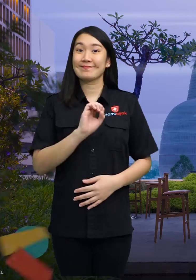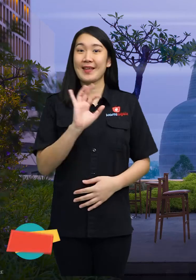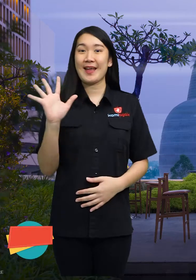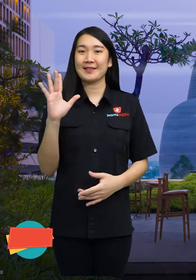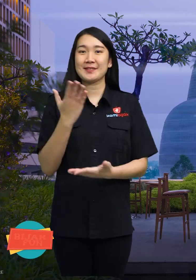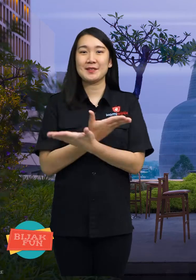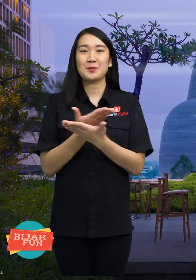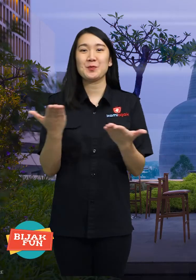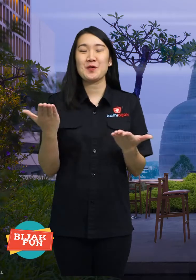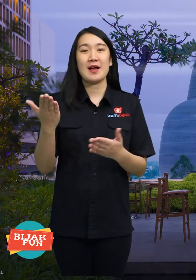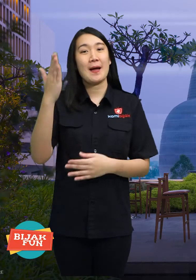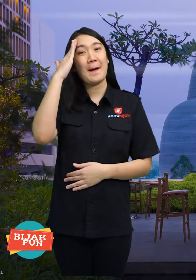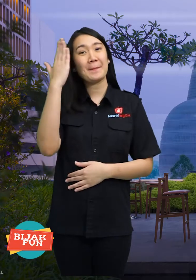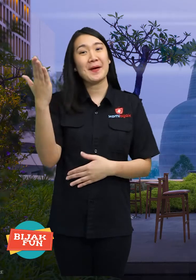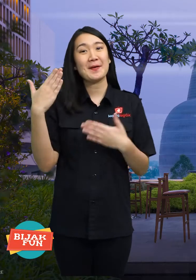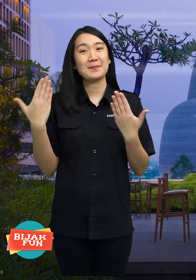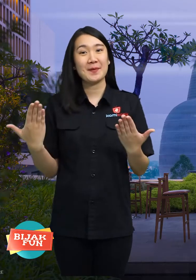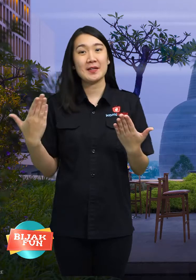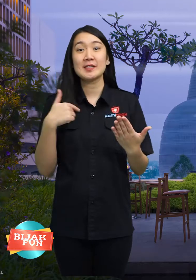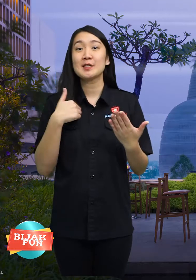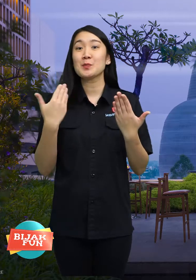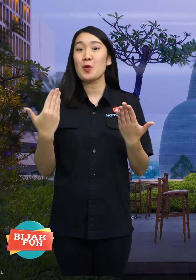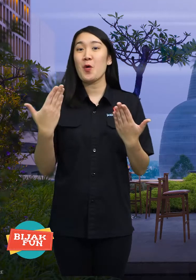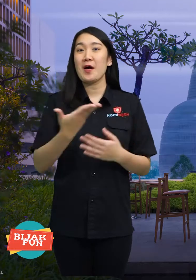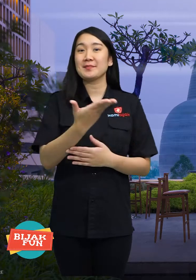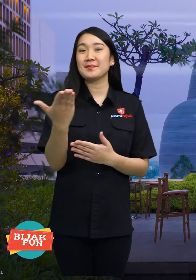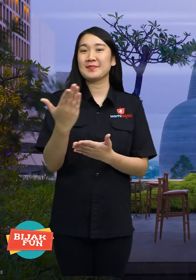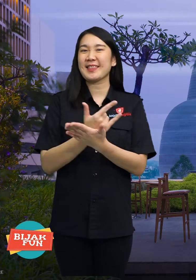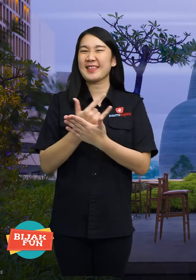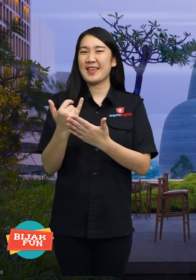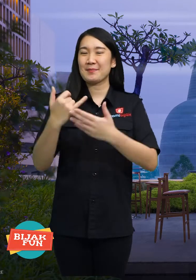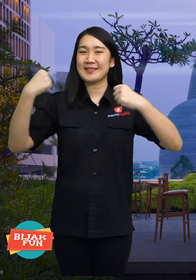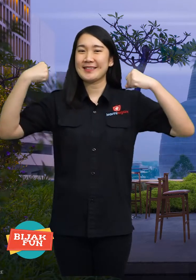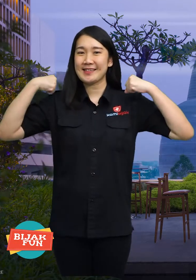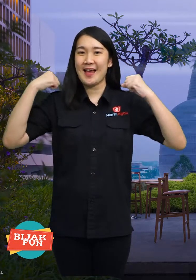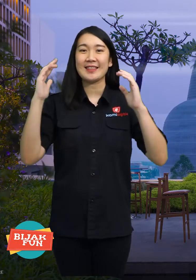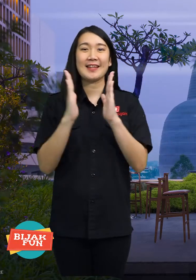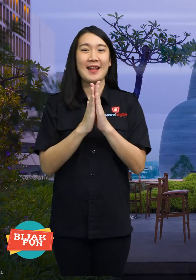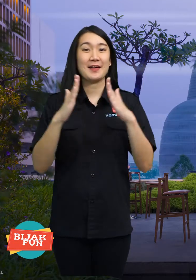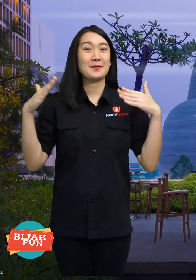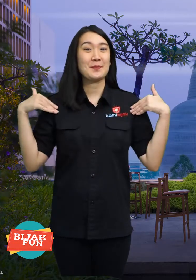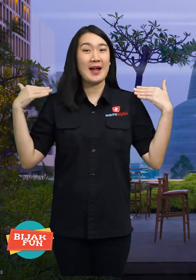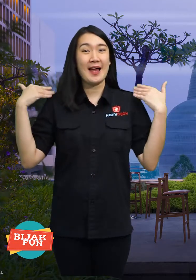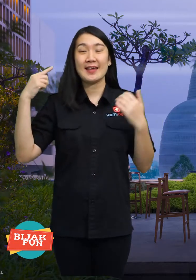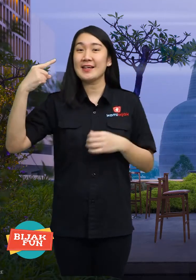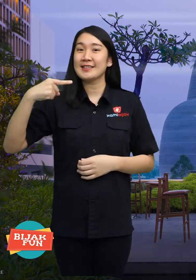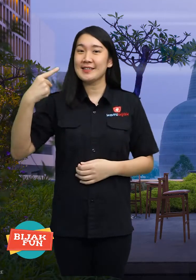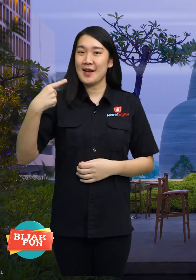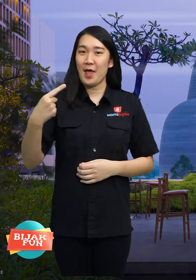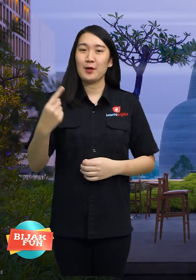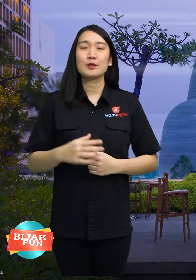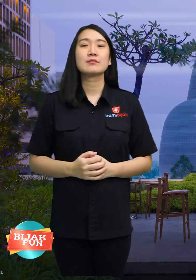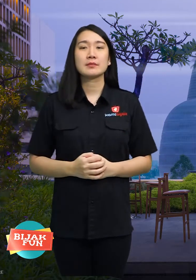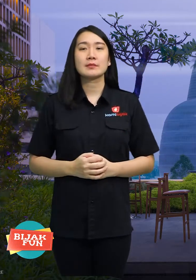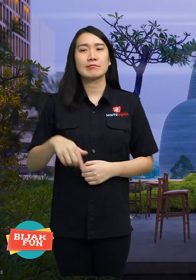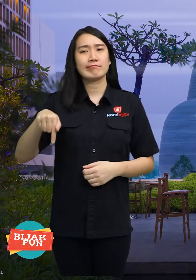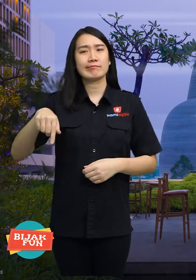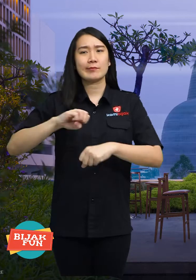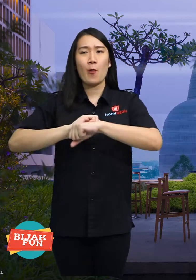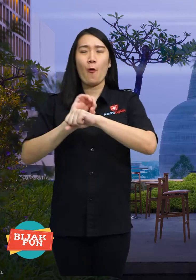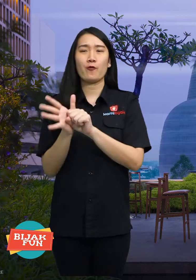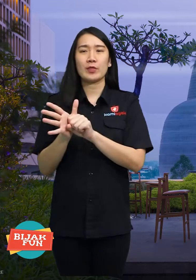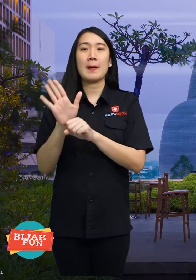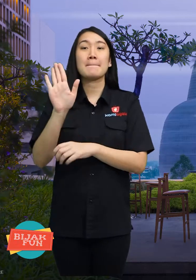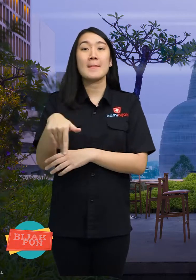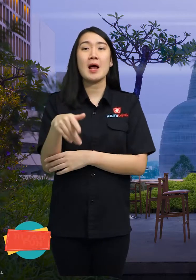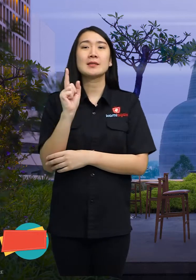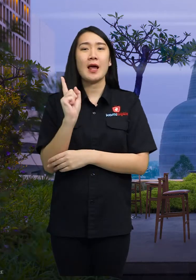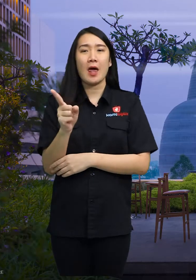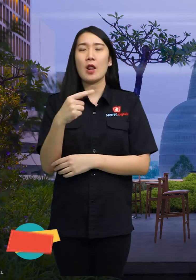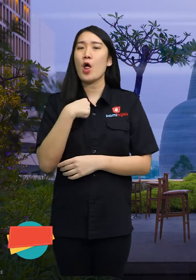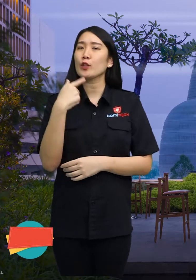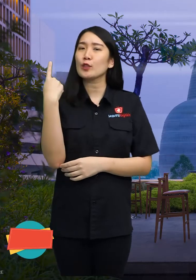Hello everyone, are you all right? Covid is still here